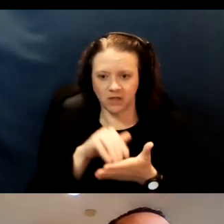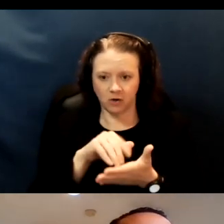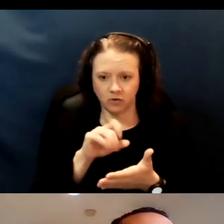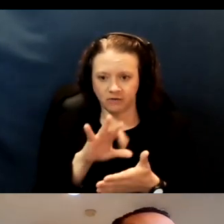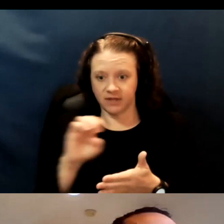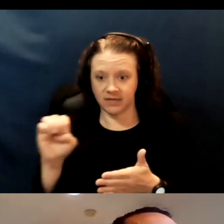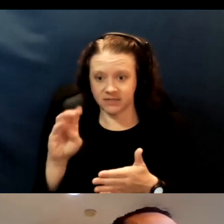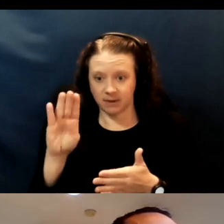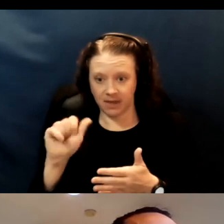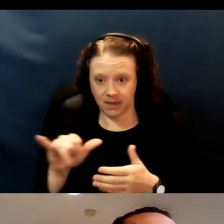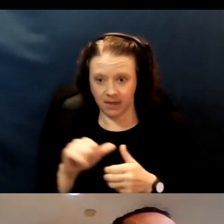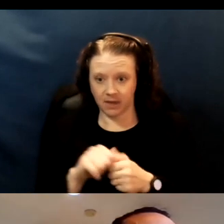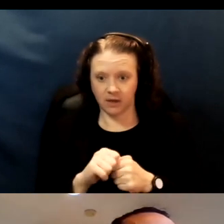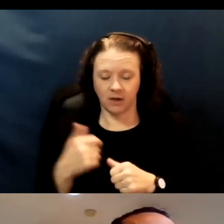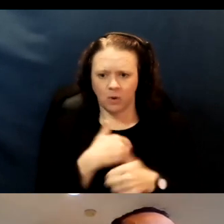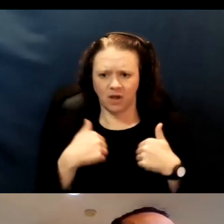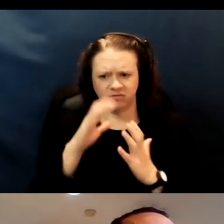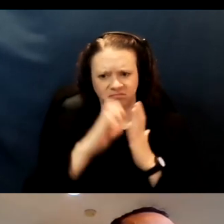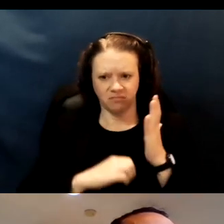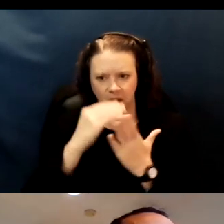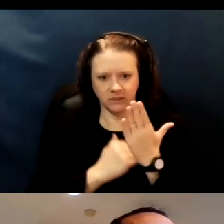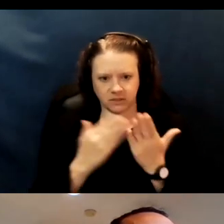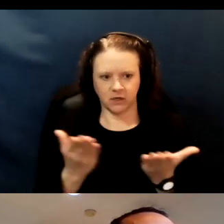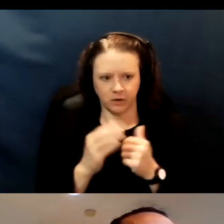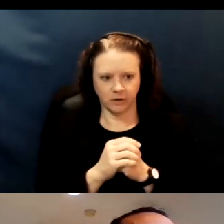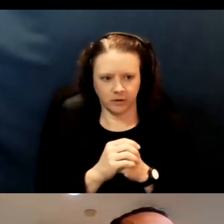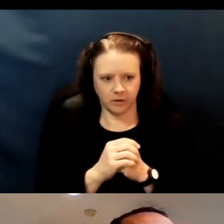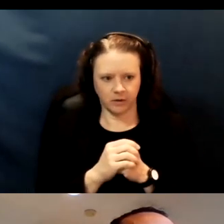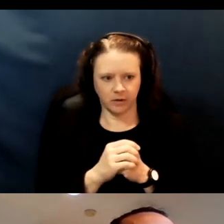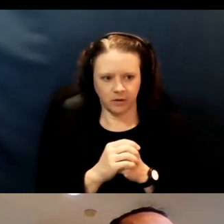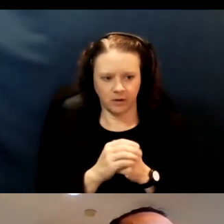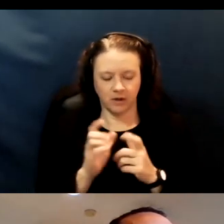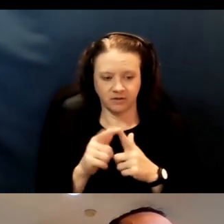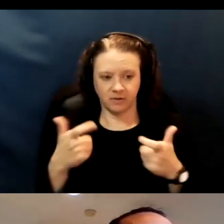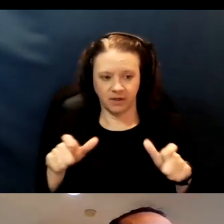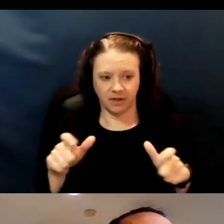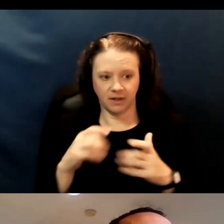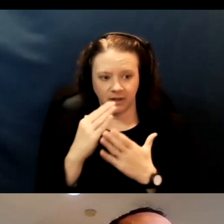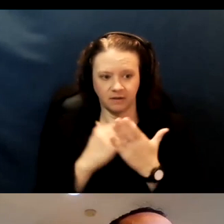There's actually an entire list here. It's actually a growing list. So, Regional Center of the East Bay,